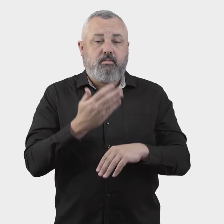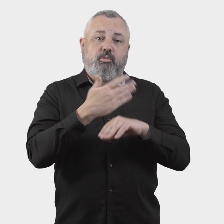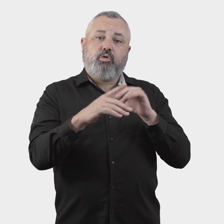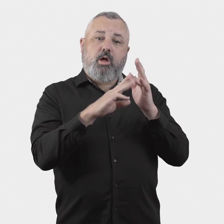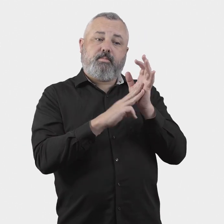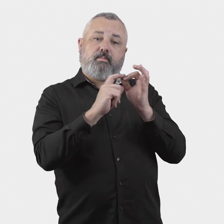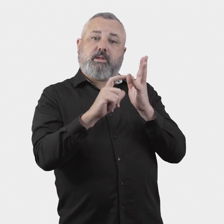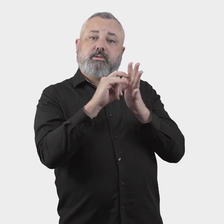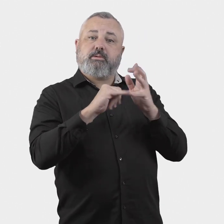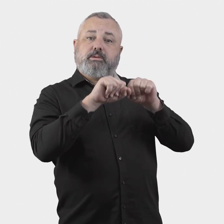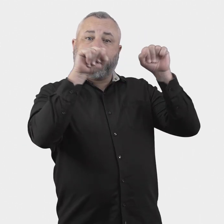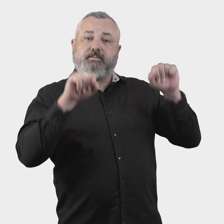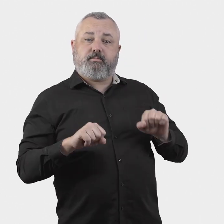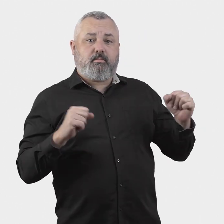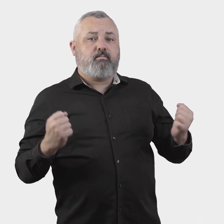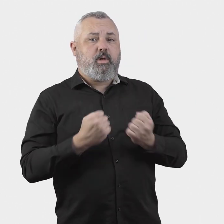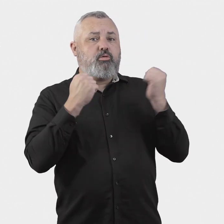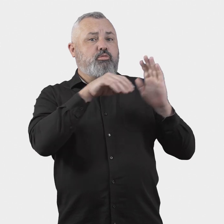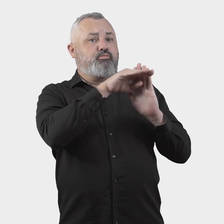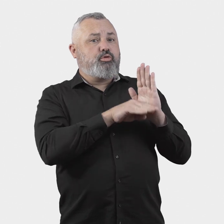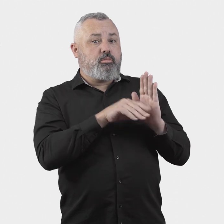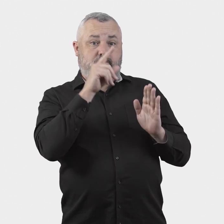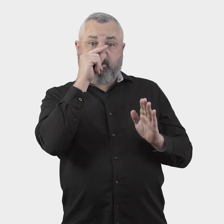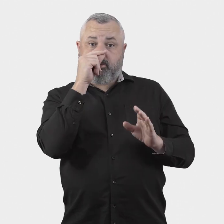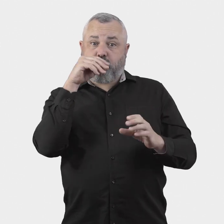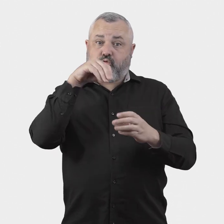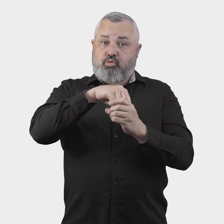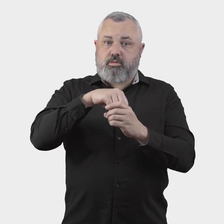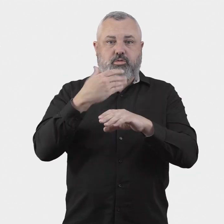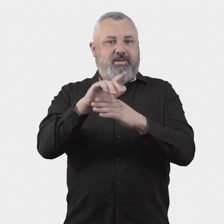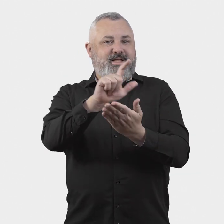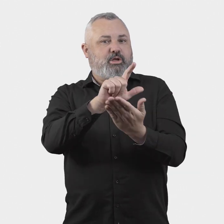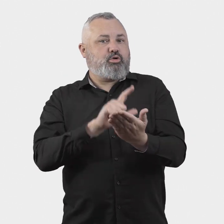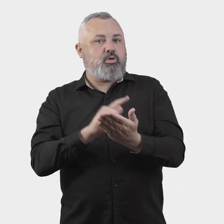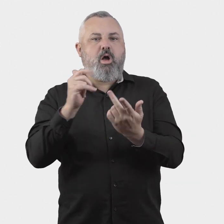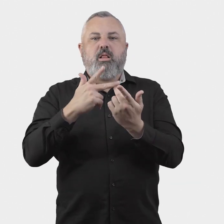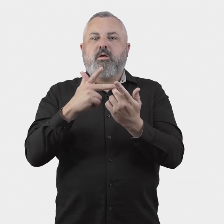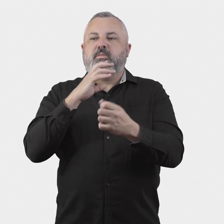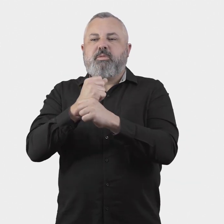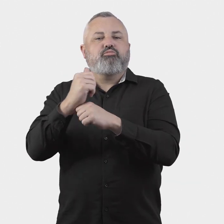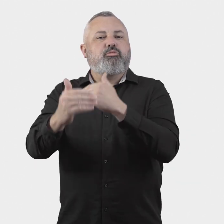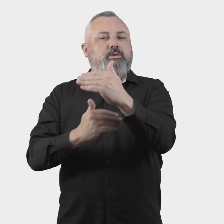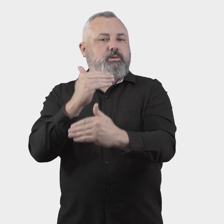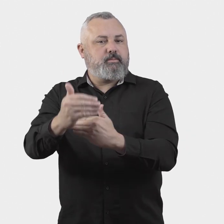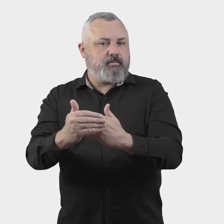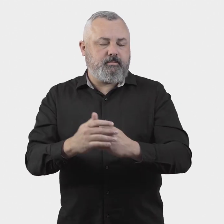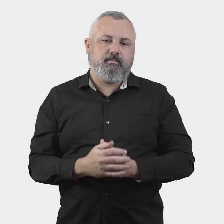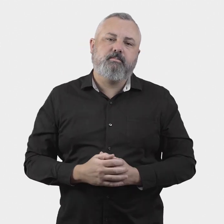This power of the ombudsperson may be set out in enabling legislation or instruments.